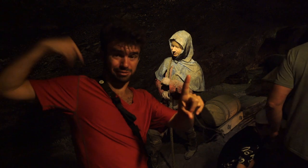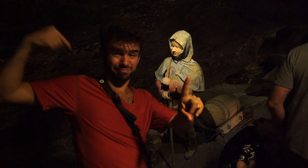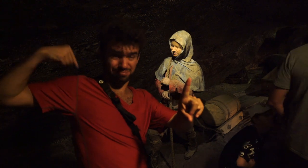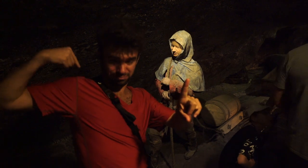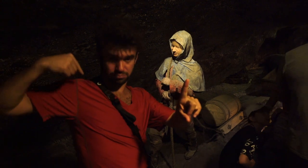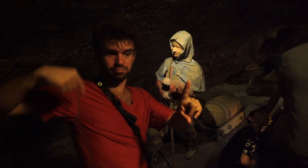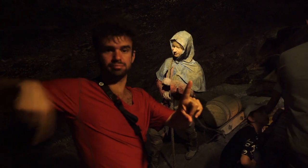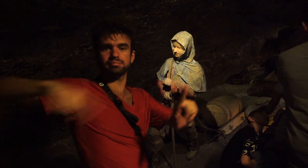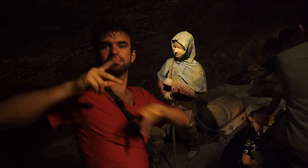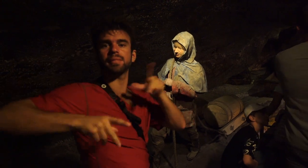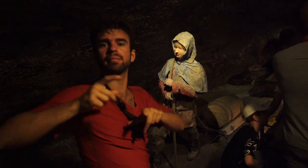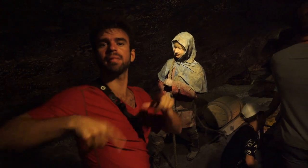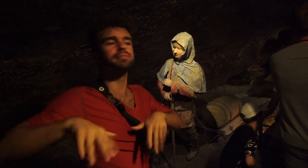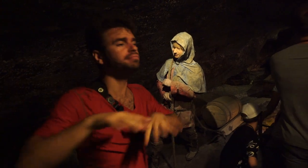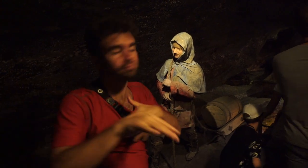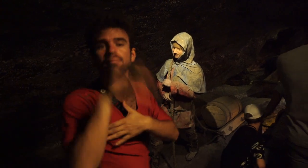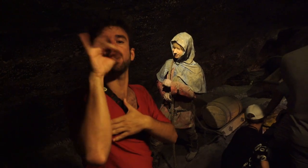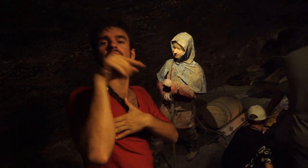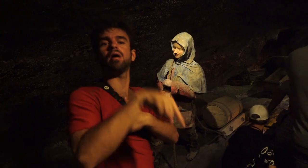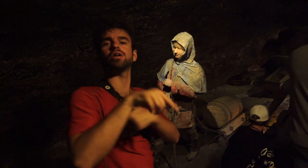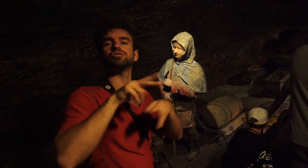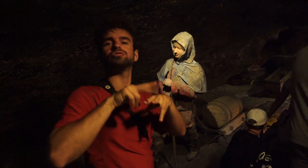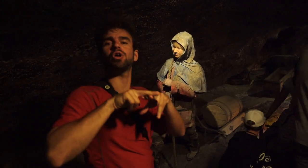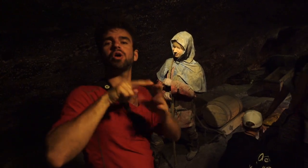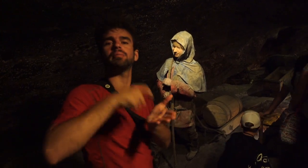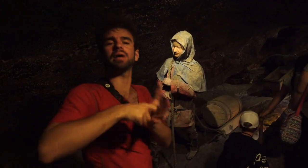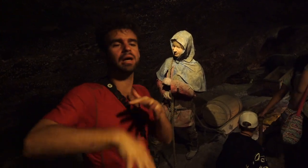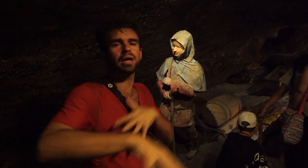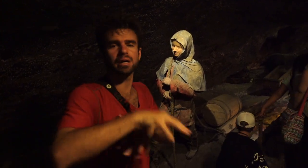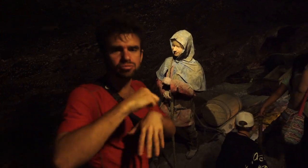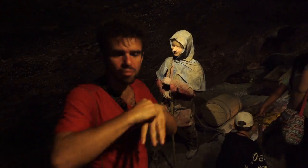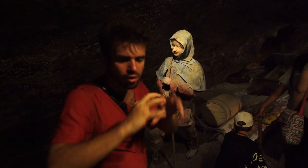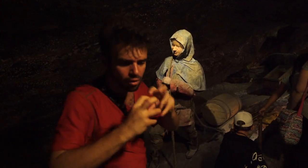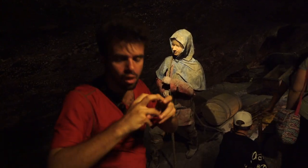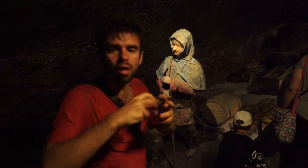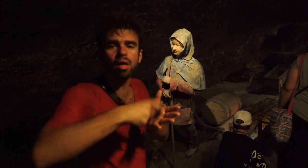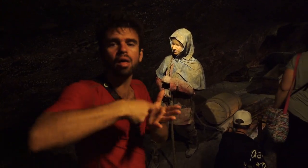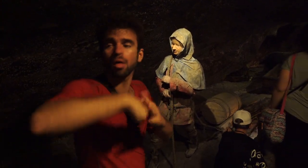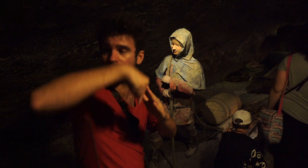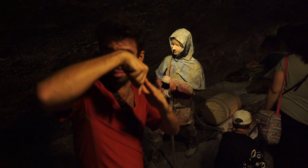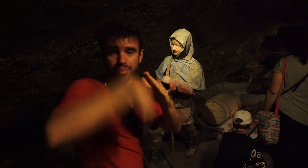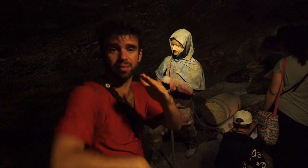The salt mine was discovered in the 13th century.